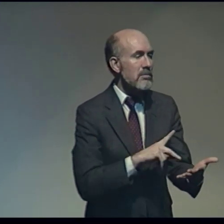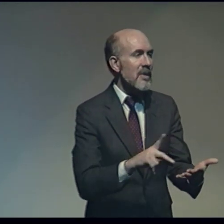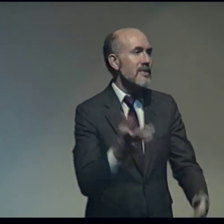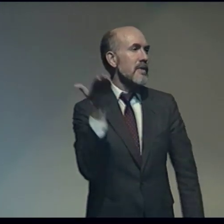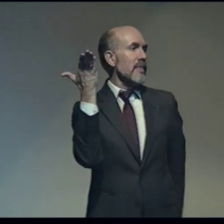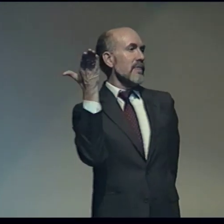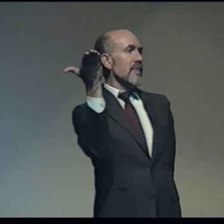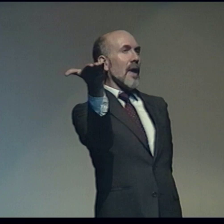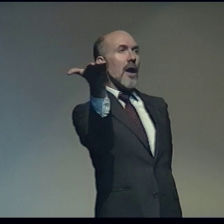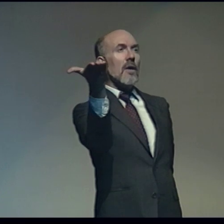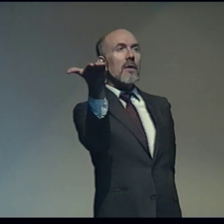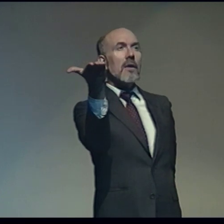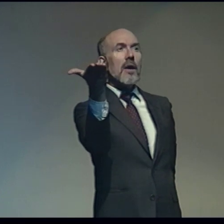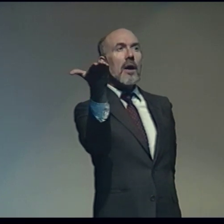The poetry was there.